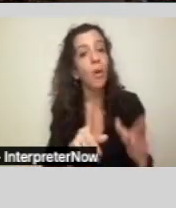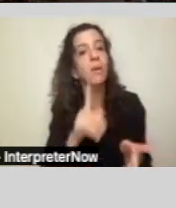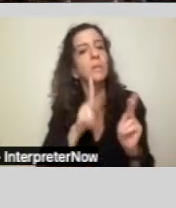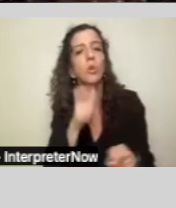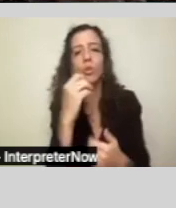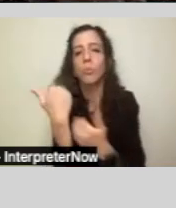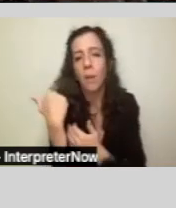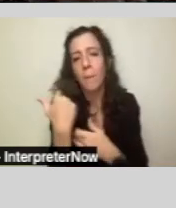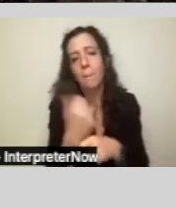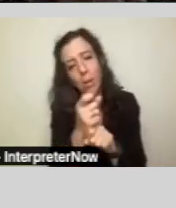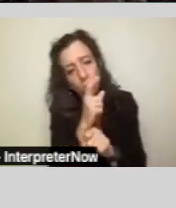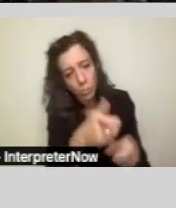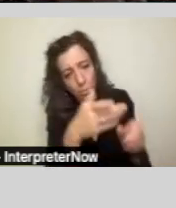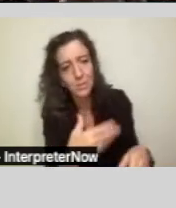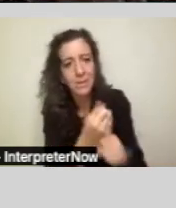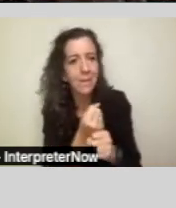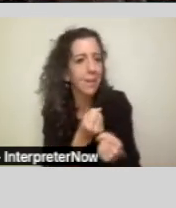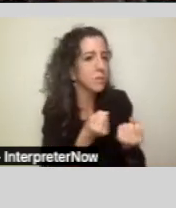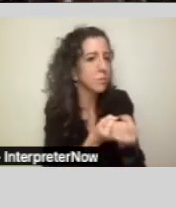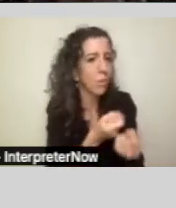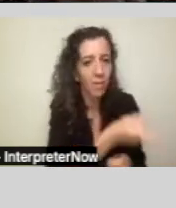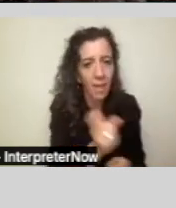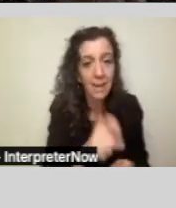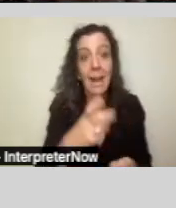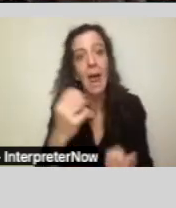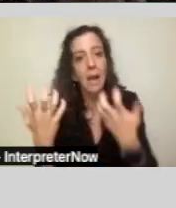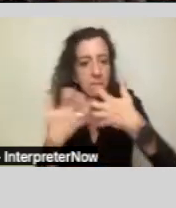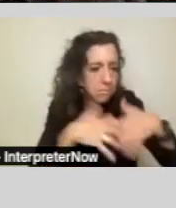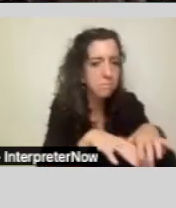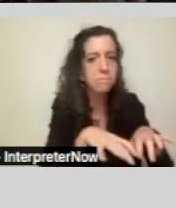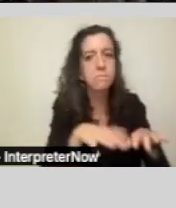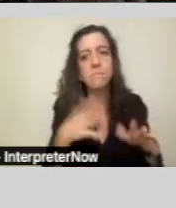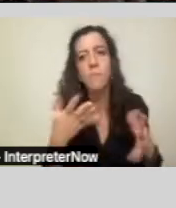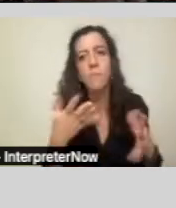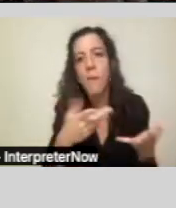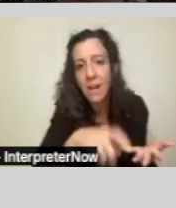the supports they need and coordinating and advocating for those supports.